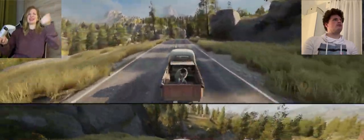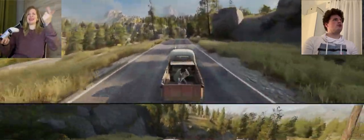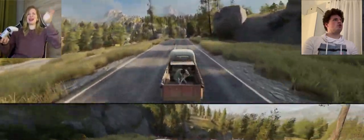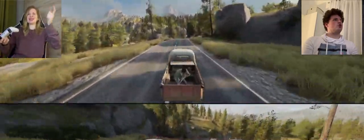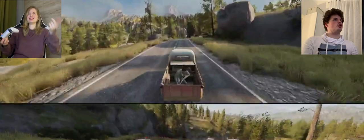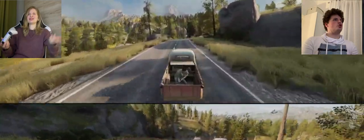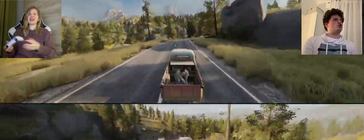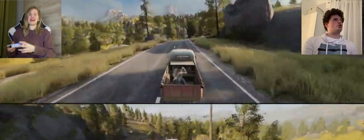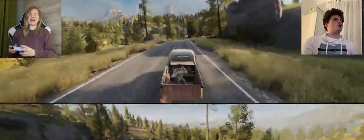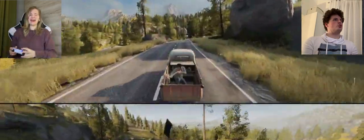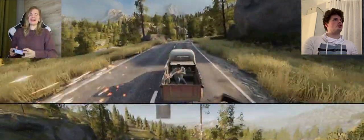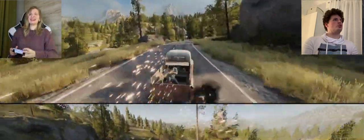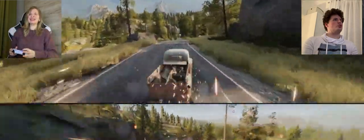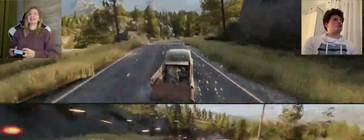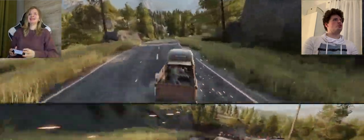A: Try at least no